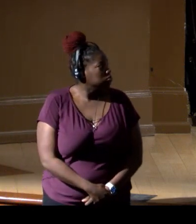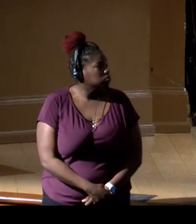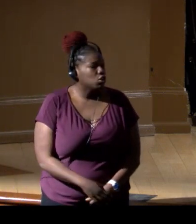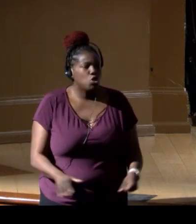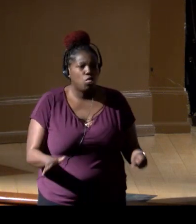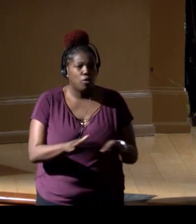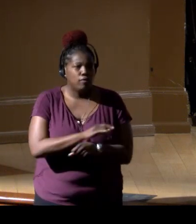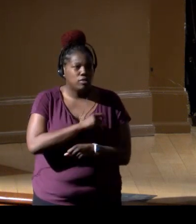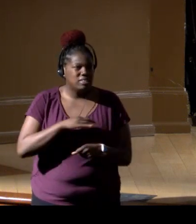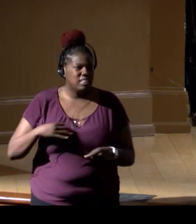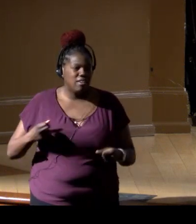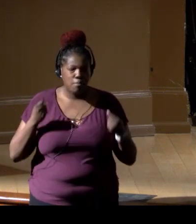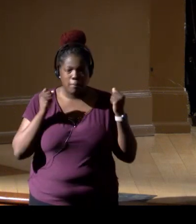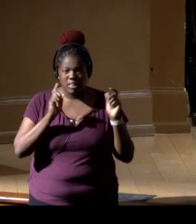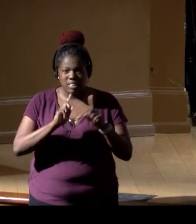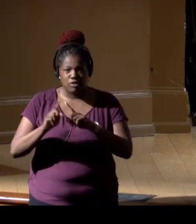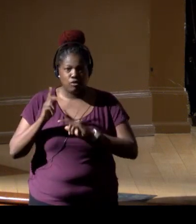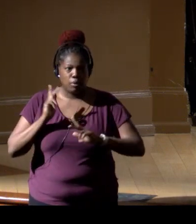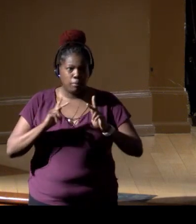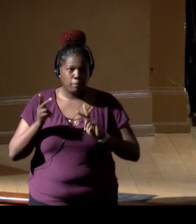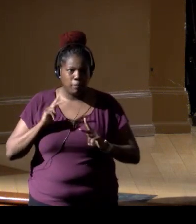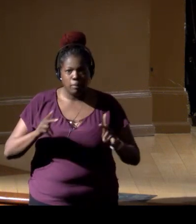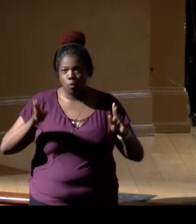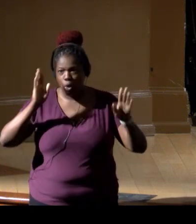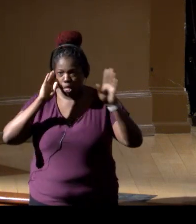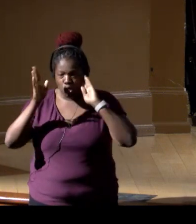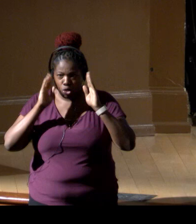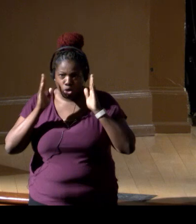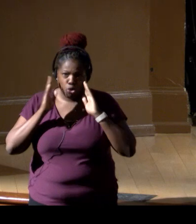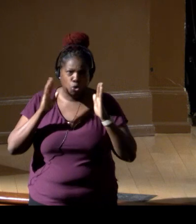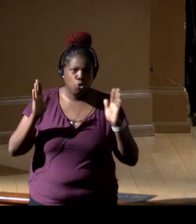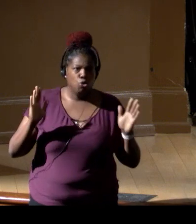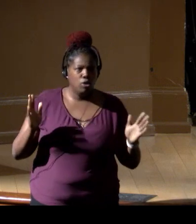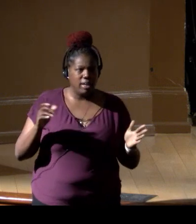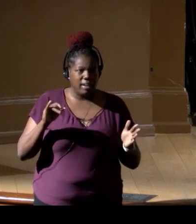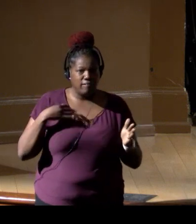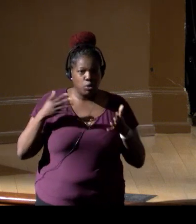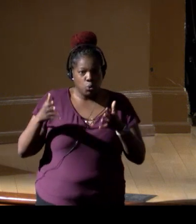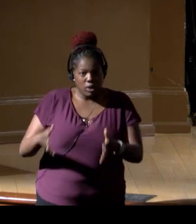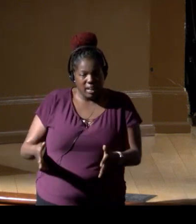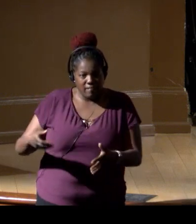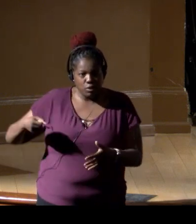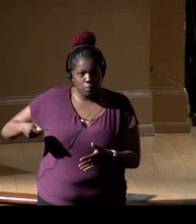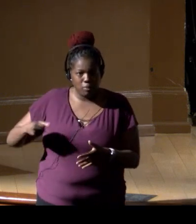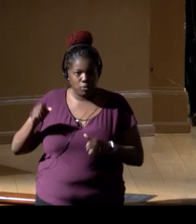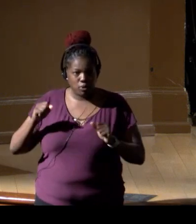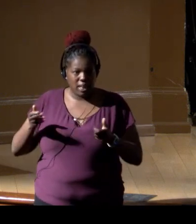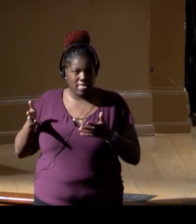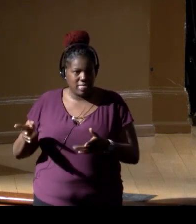we had a whole fleet of people out there meeting and greeting. For those of you who left your luggage, you can leave it 'til 4:00 p.m.,